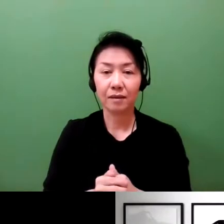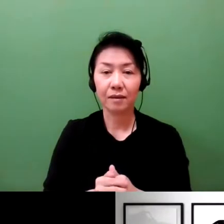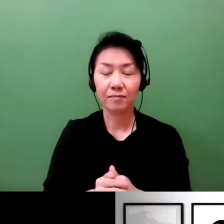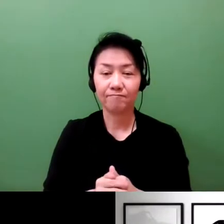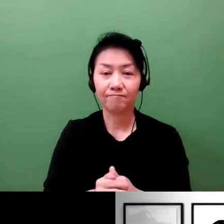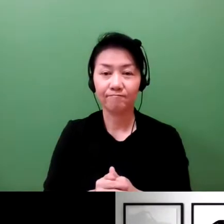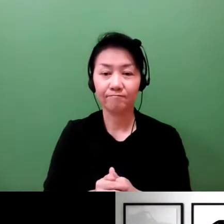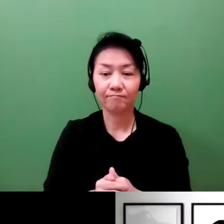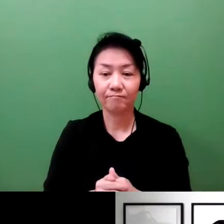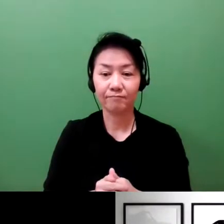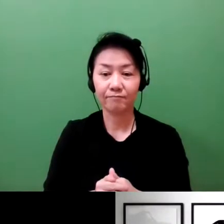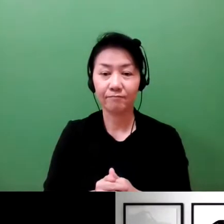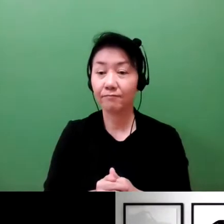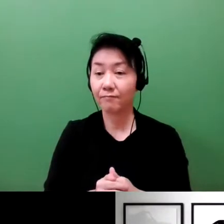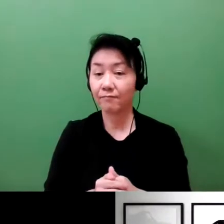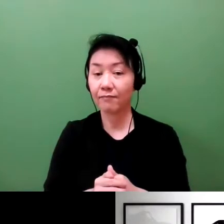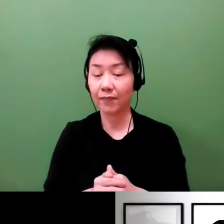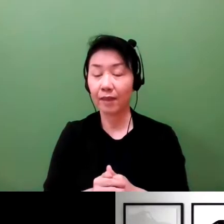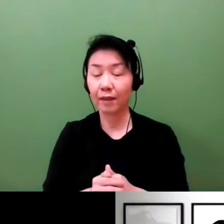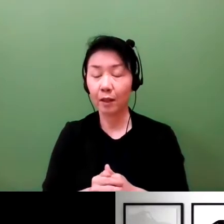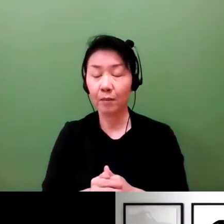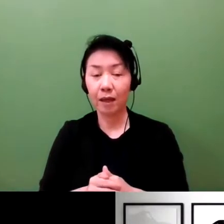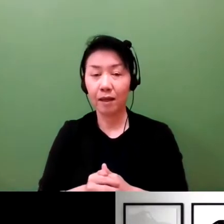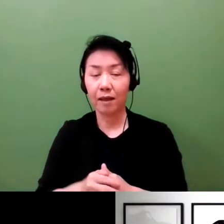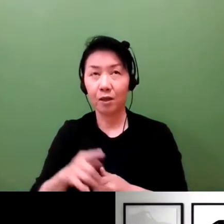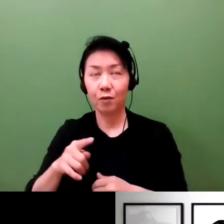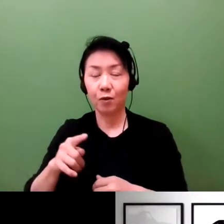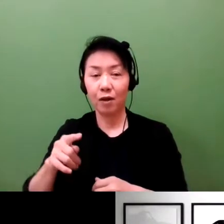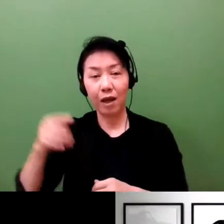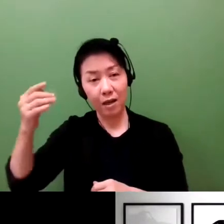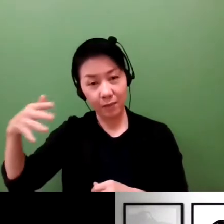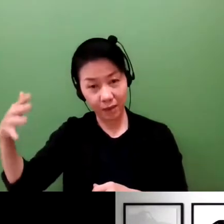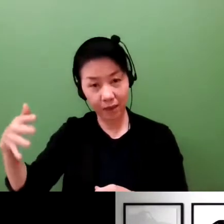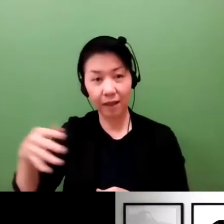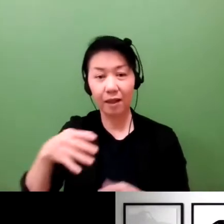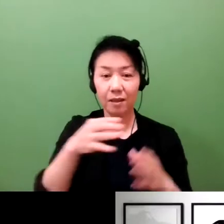The discussion this morning has been fascinating.